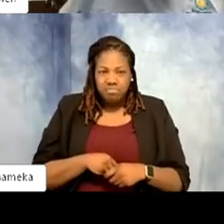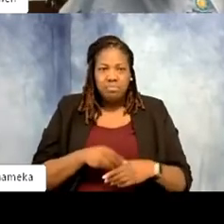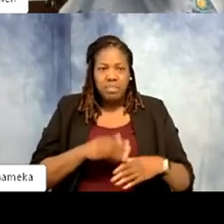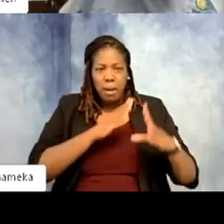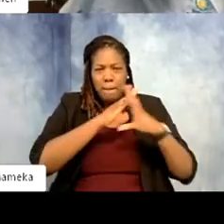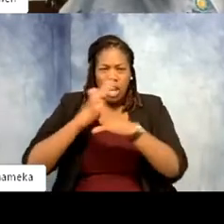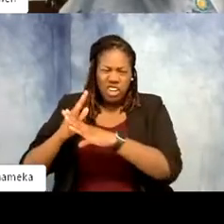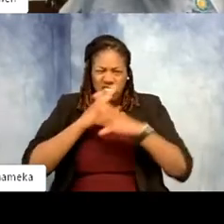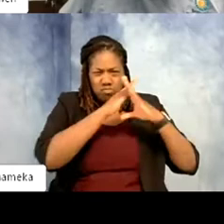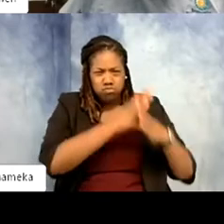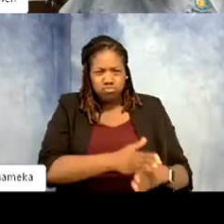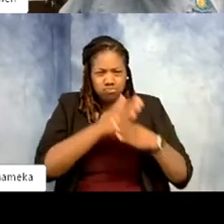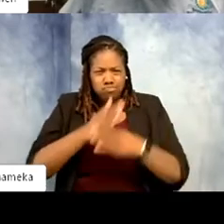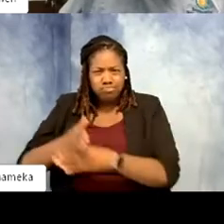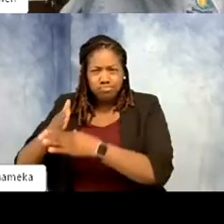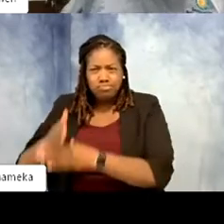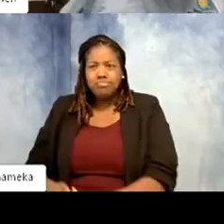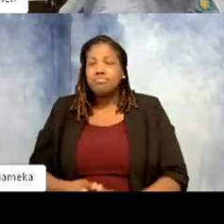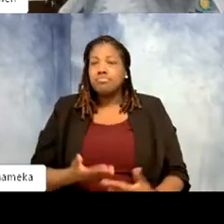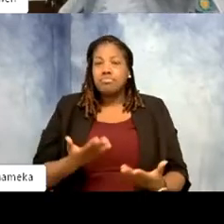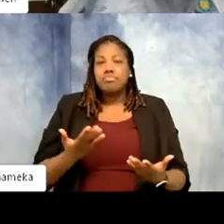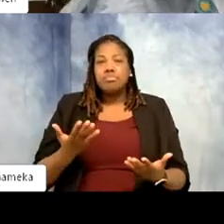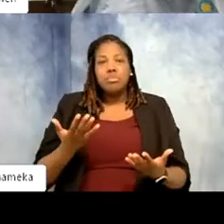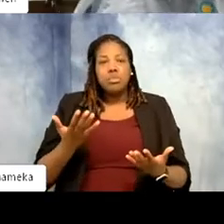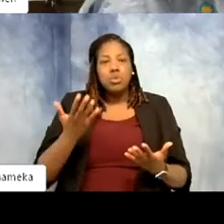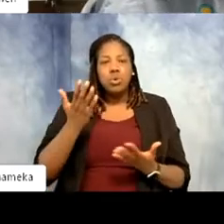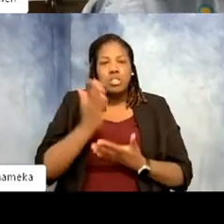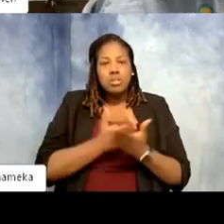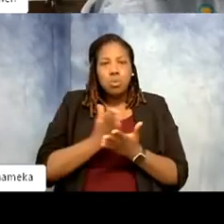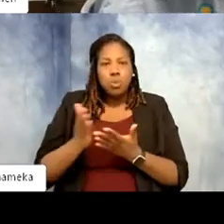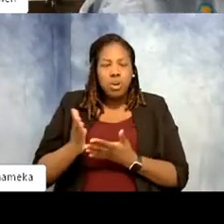want to see from the audience, what are some ways that they think that zoos have changed